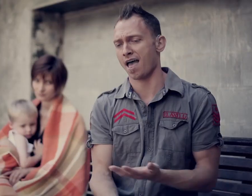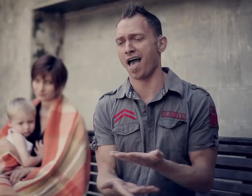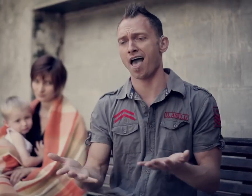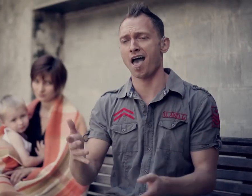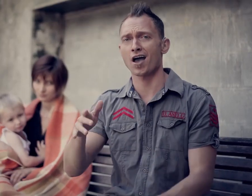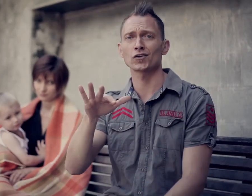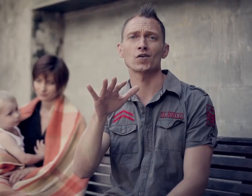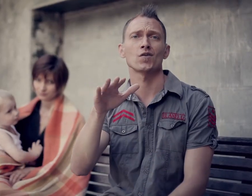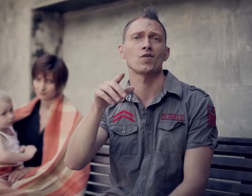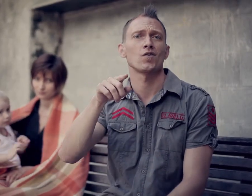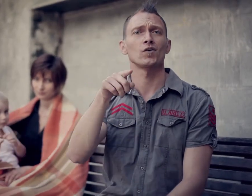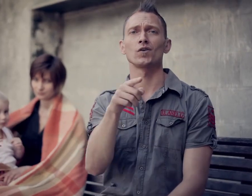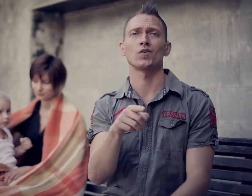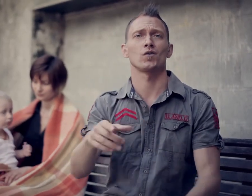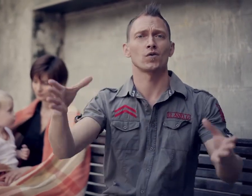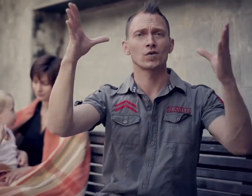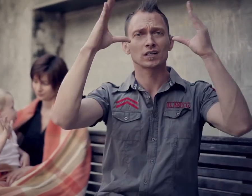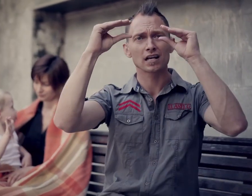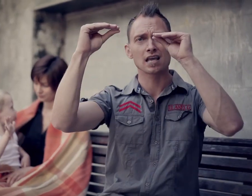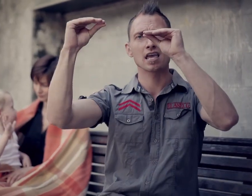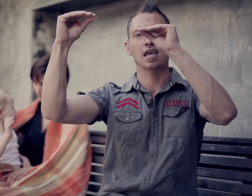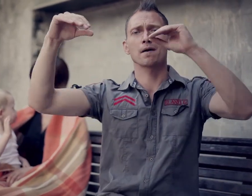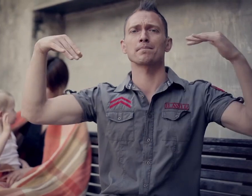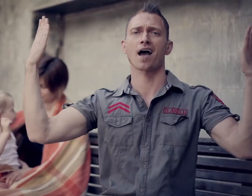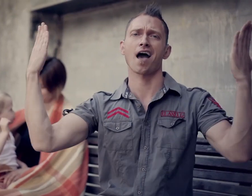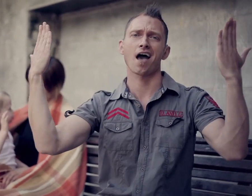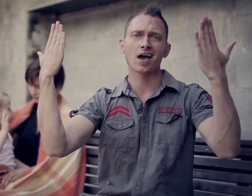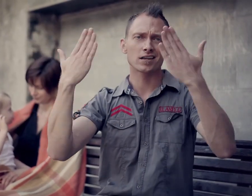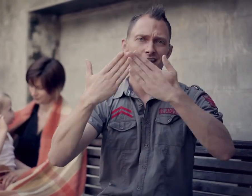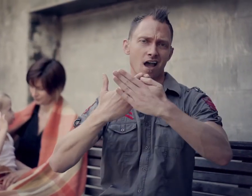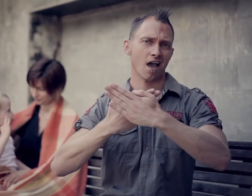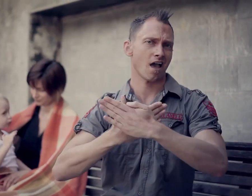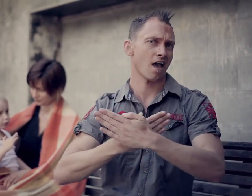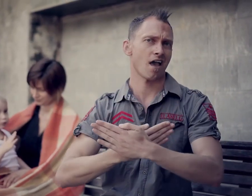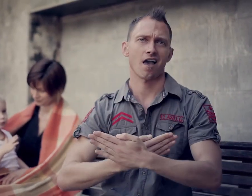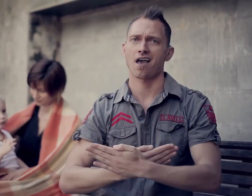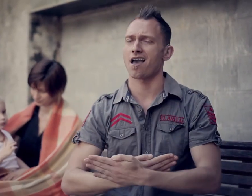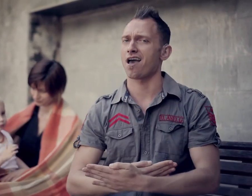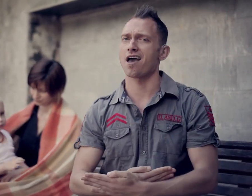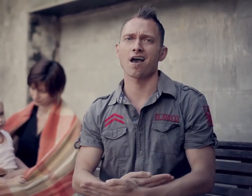How do you sleep at night?